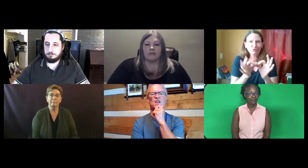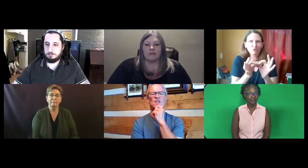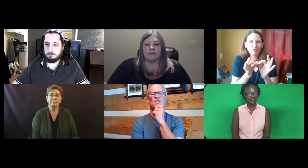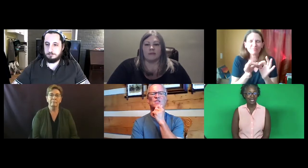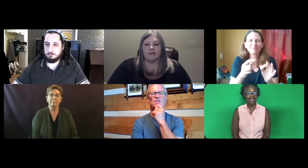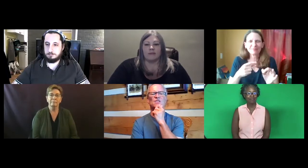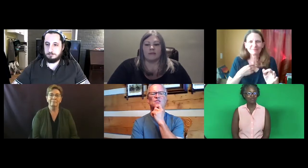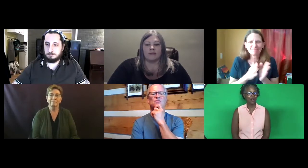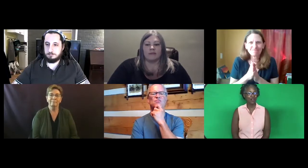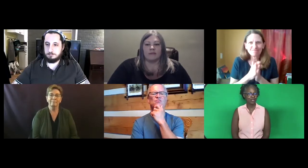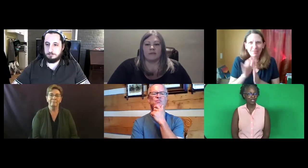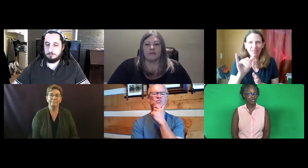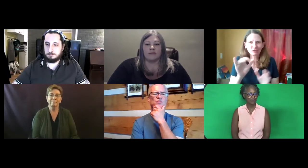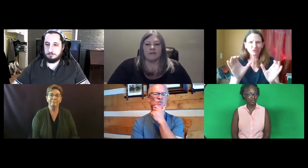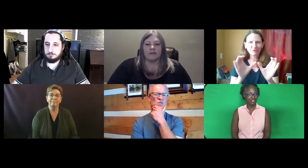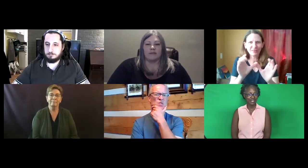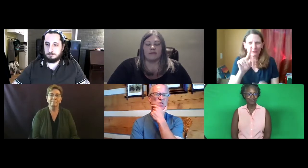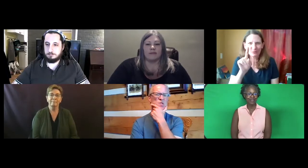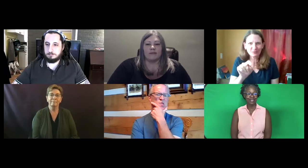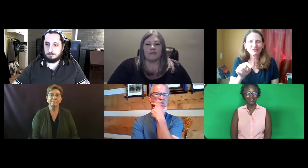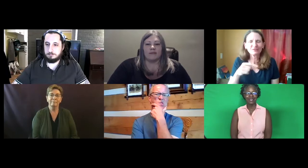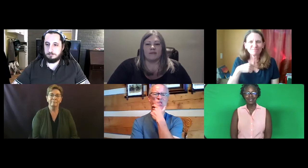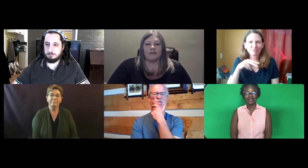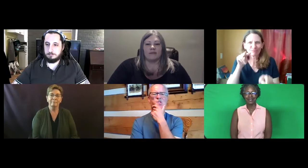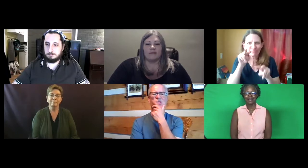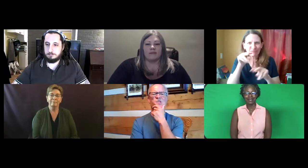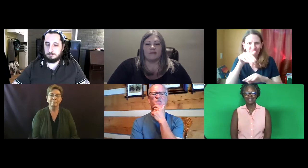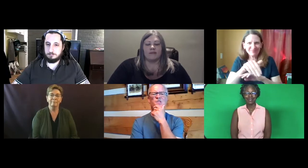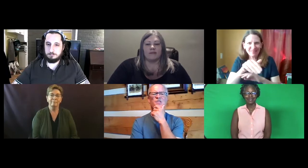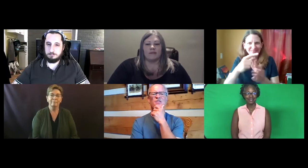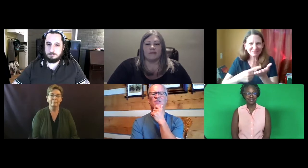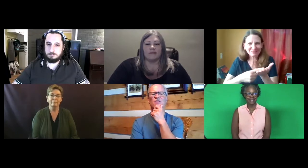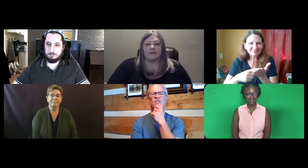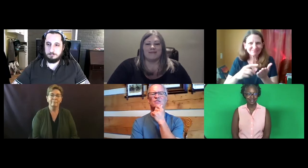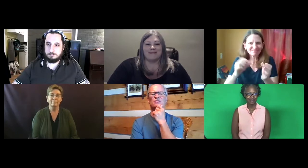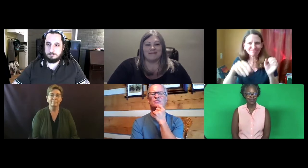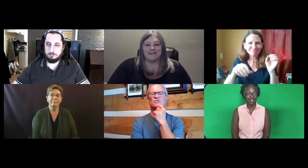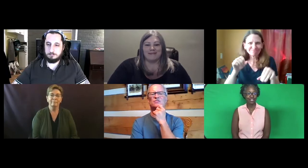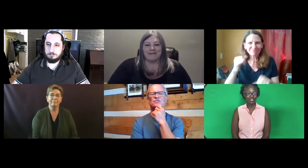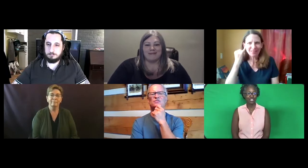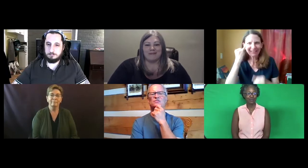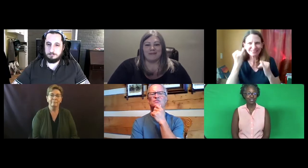I am involved with interpreters and very excited to discuss these certification issues this